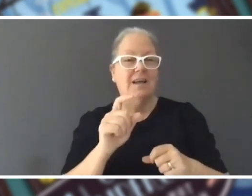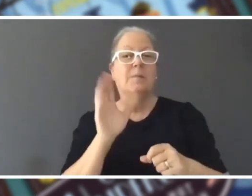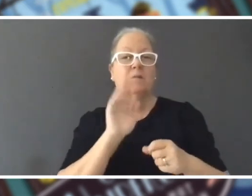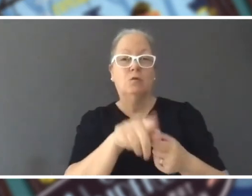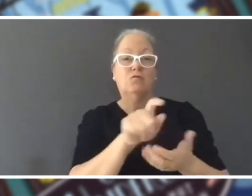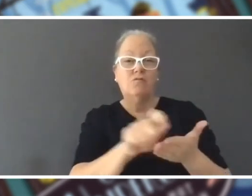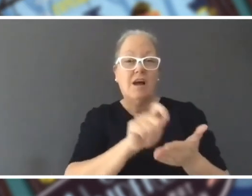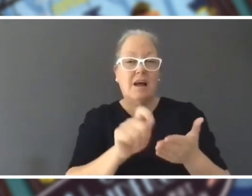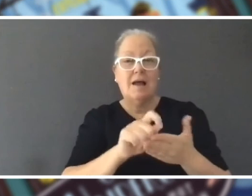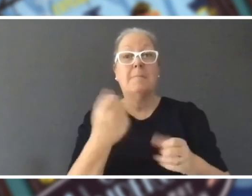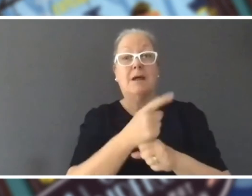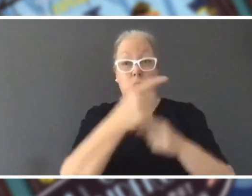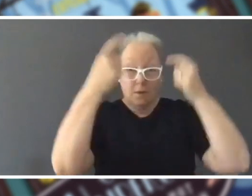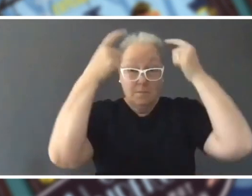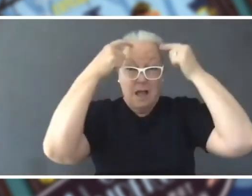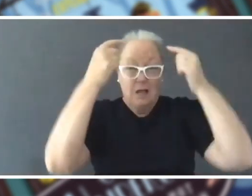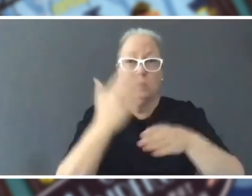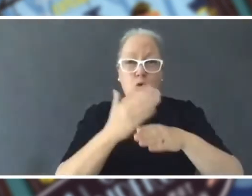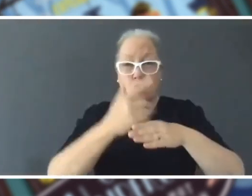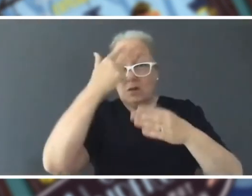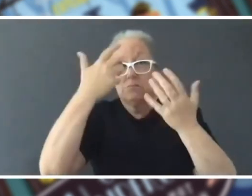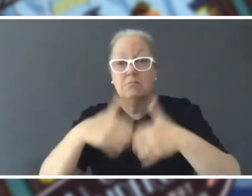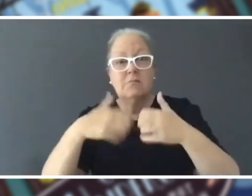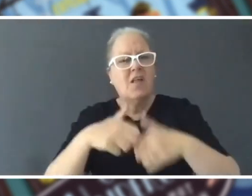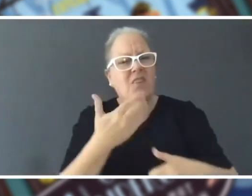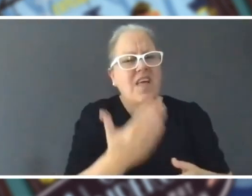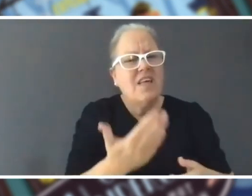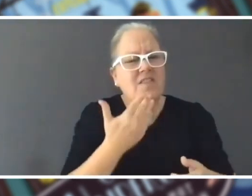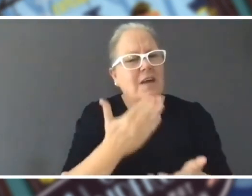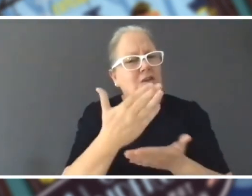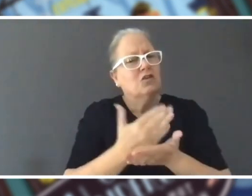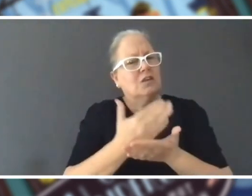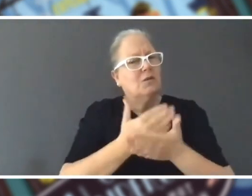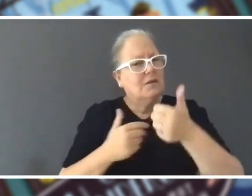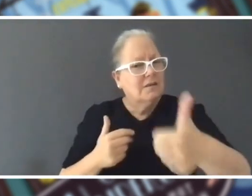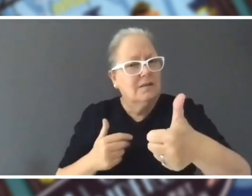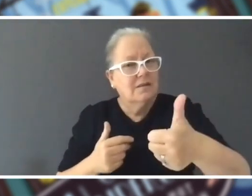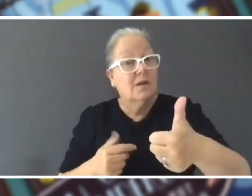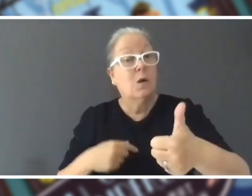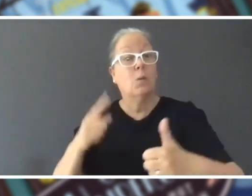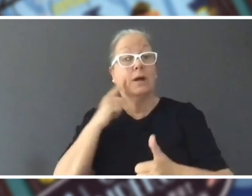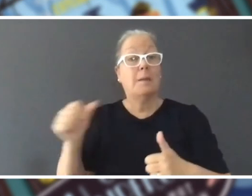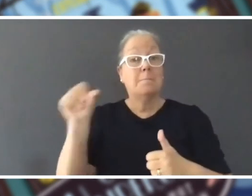the old noggin. Well thank you. Thank you for sharing that Mat and we will be back in our next video. Stick